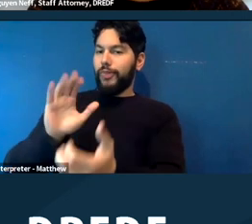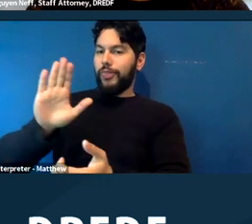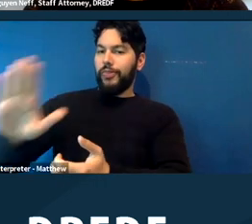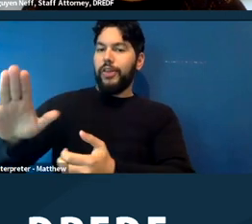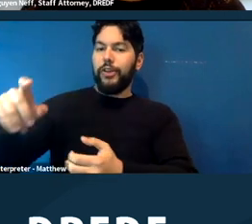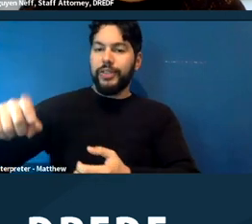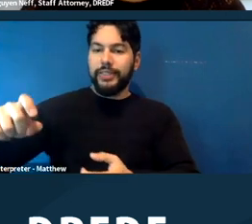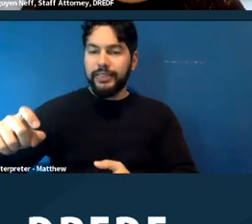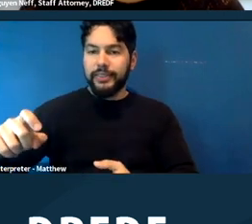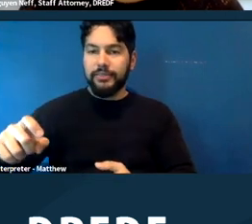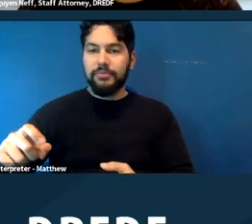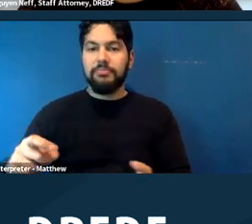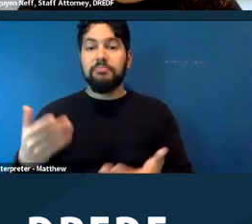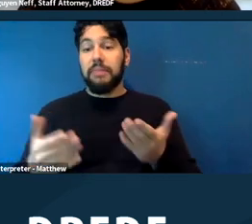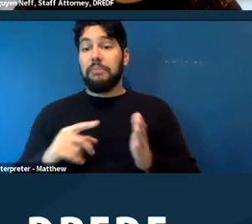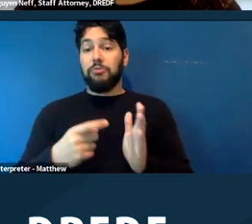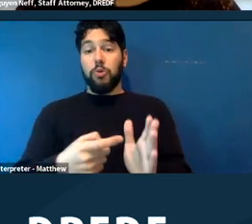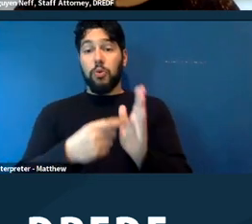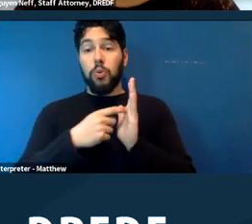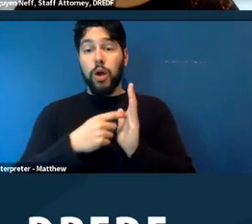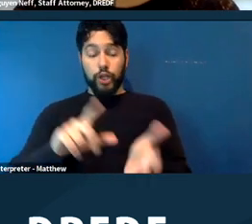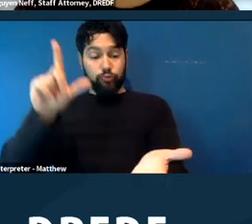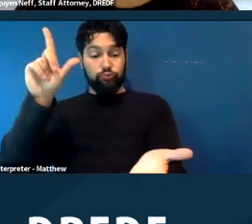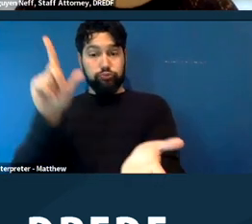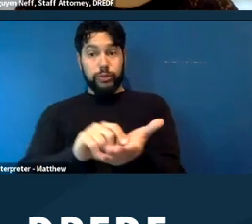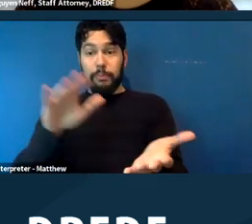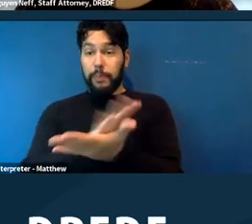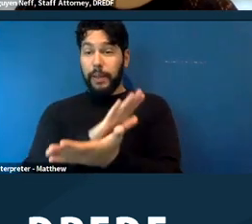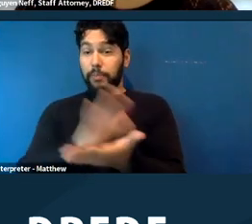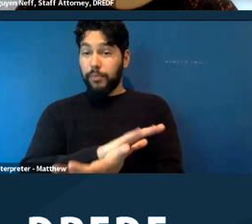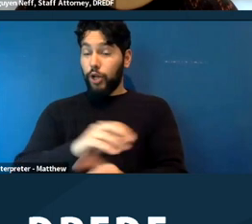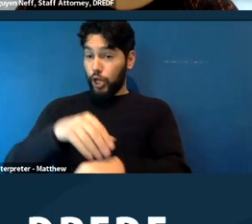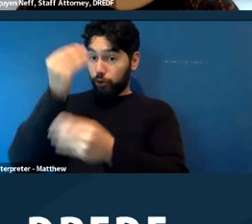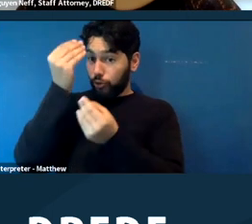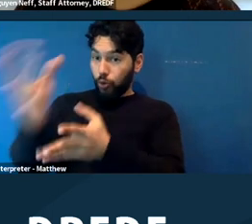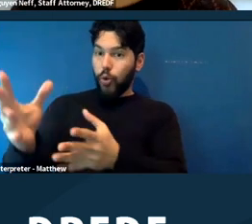you know, that might require notice to be printed in larger printing or something like that as well.